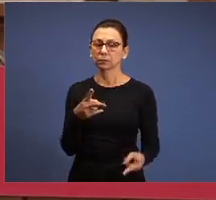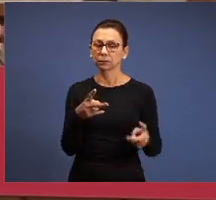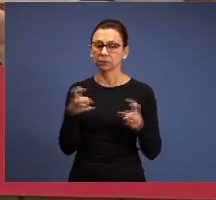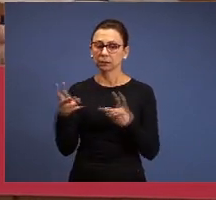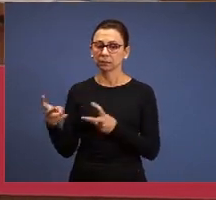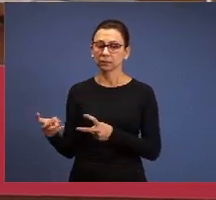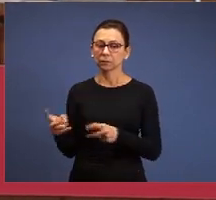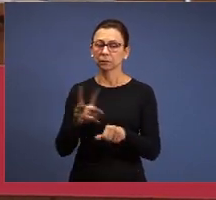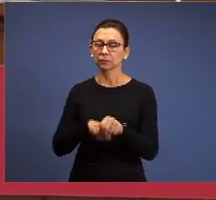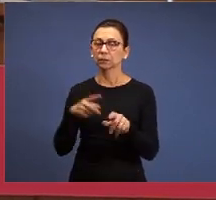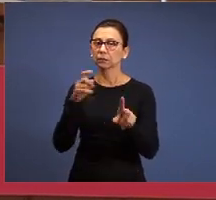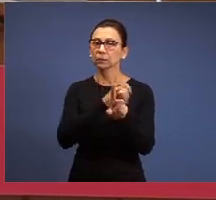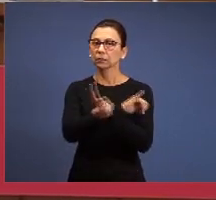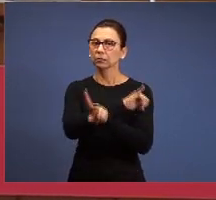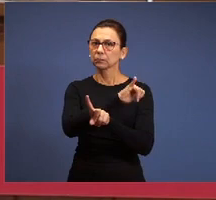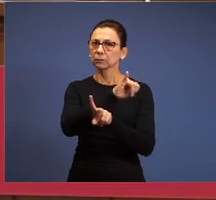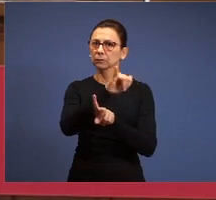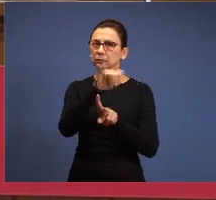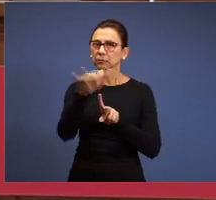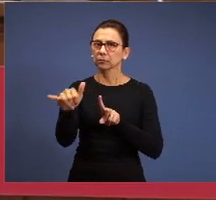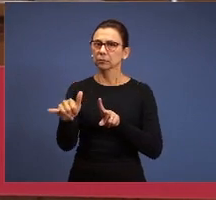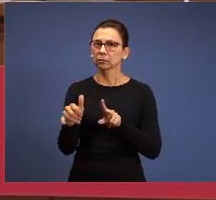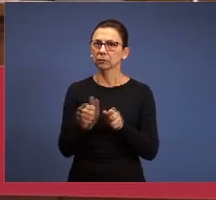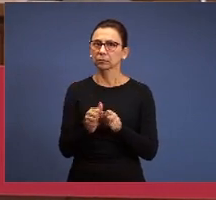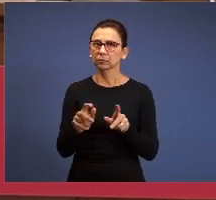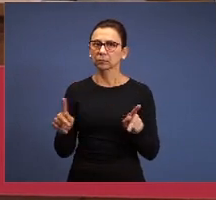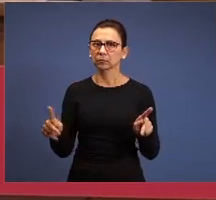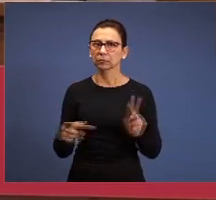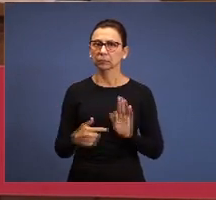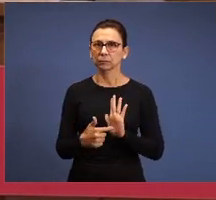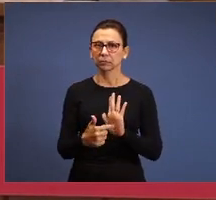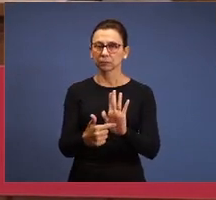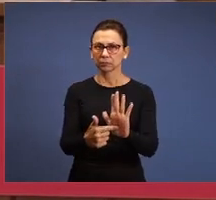that is described to that moment was